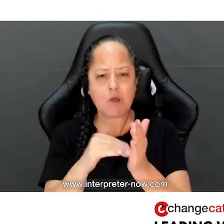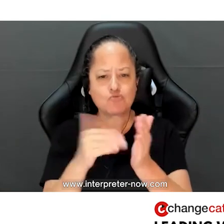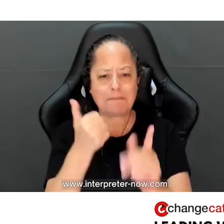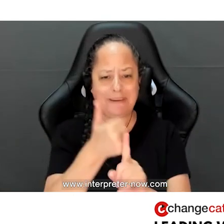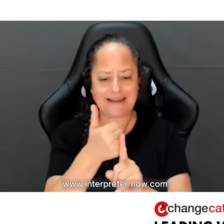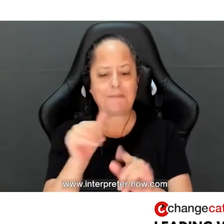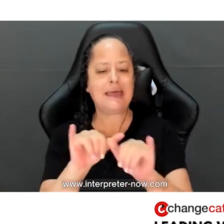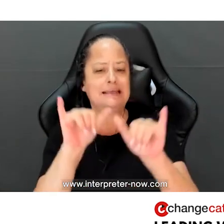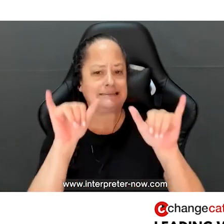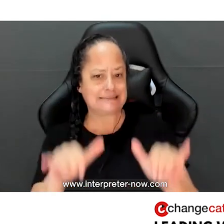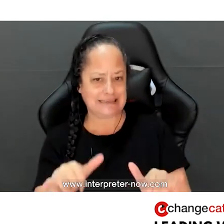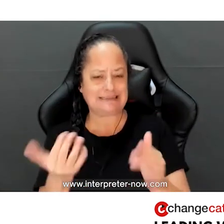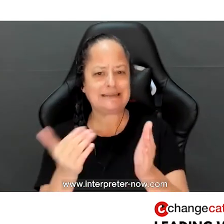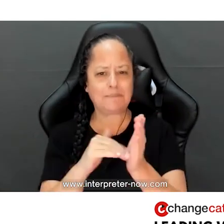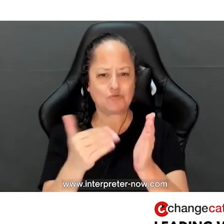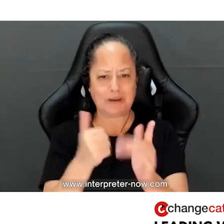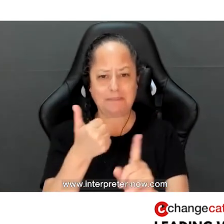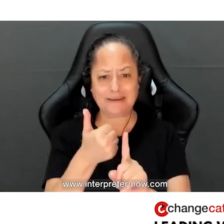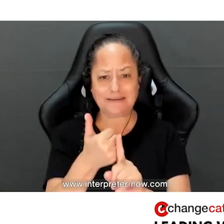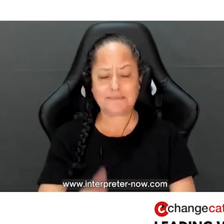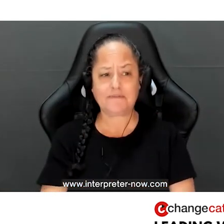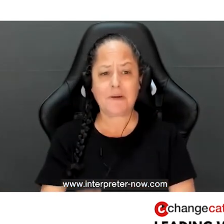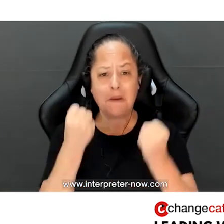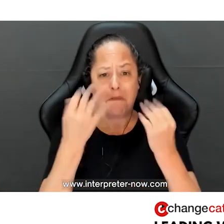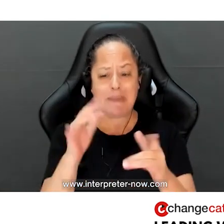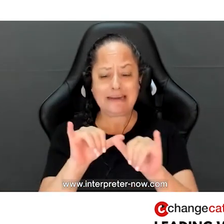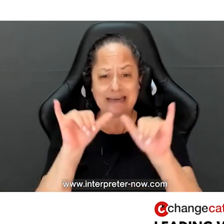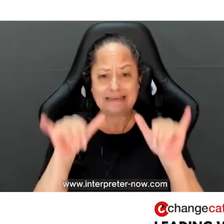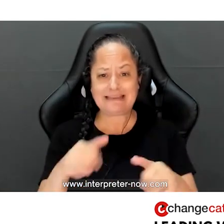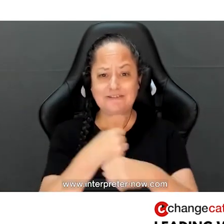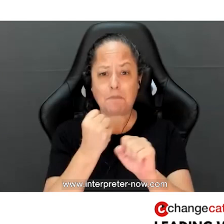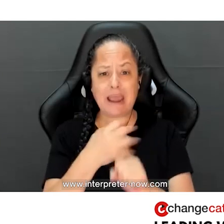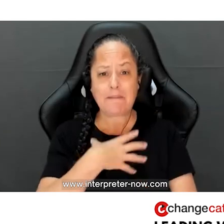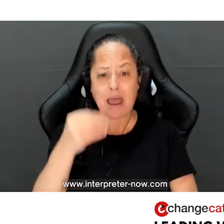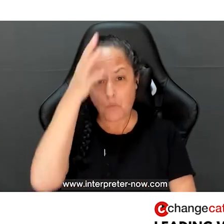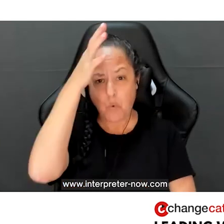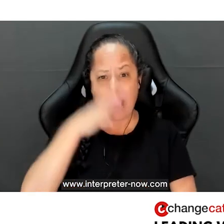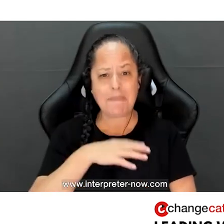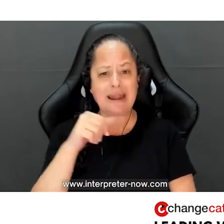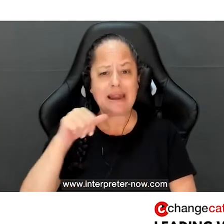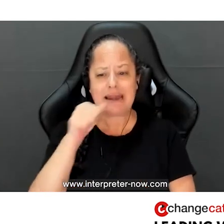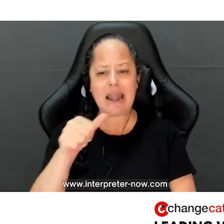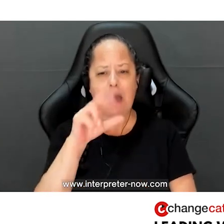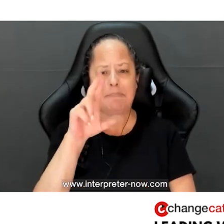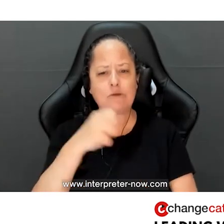itself, systems do." Many of our systems are made by White men, and have not been remade